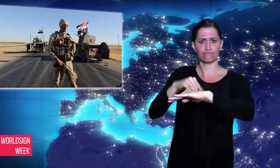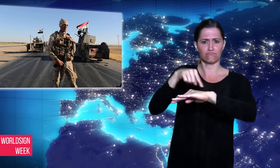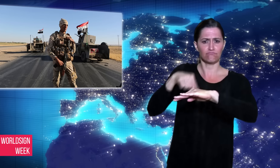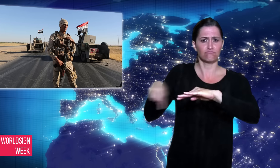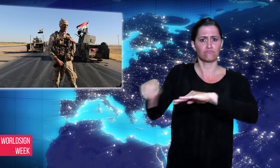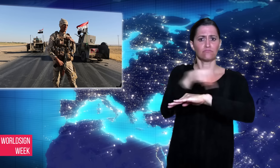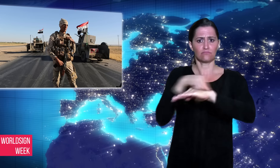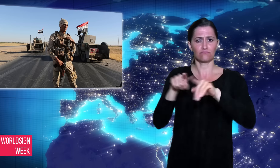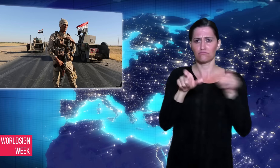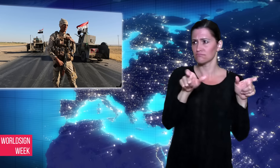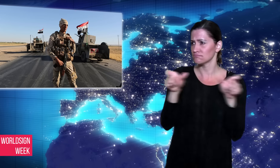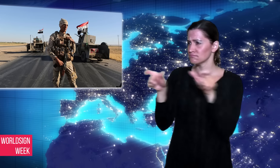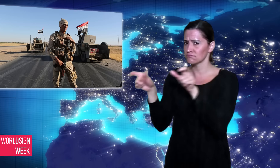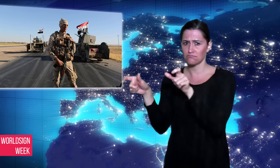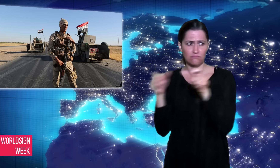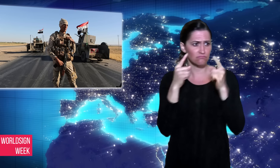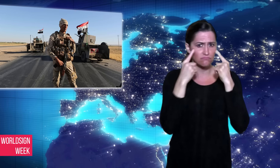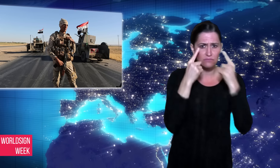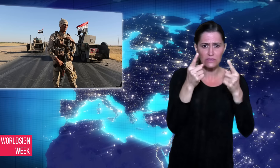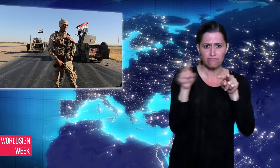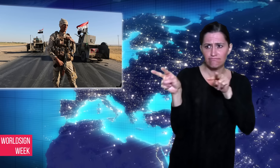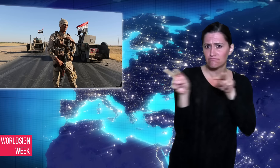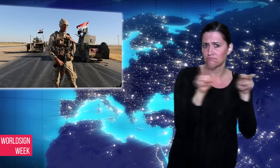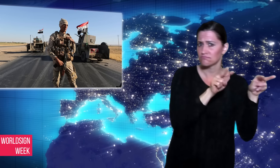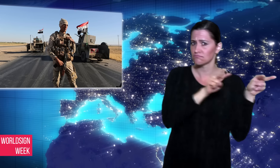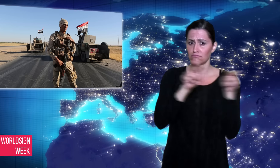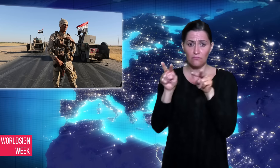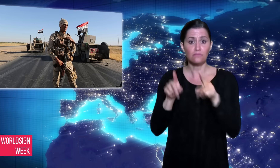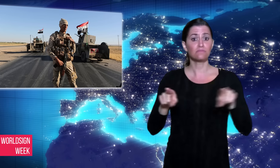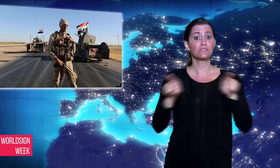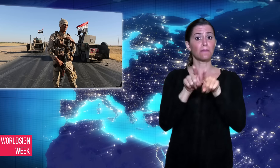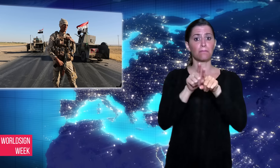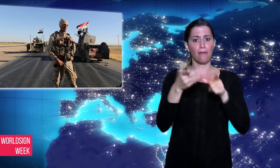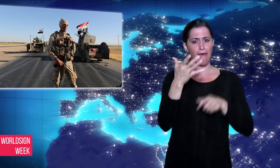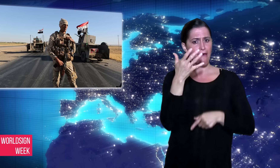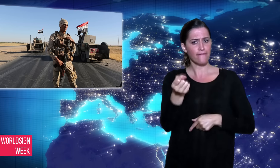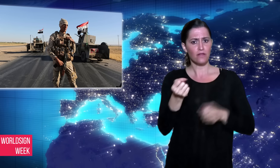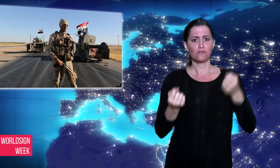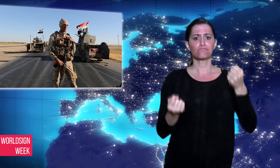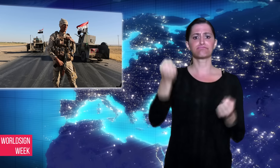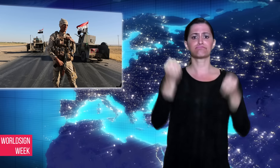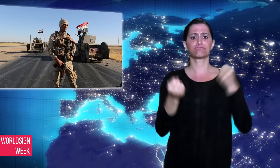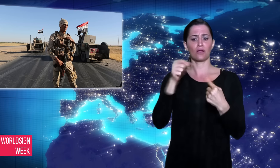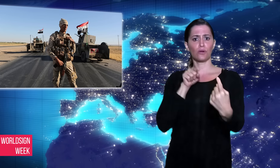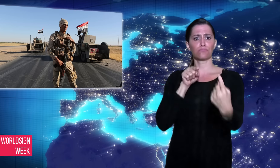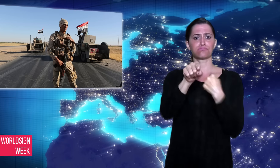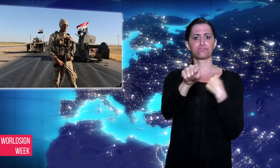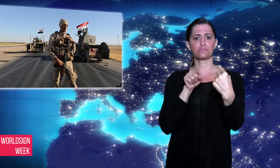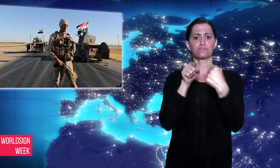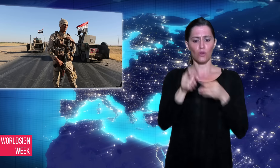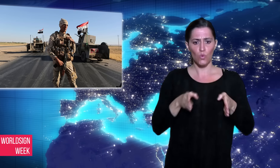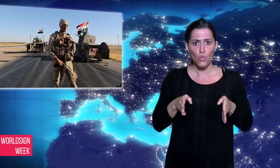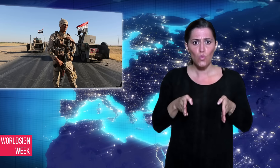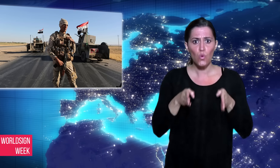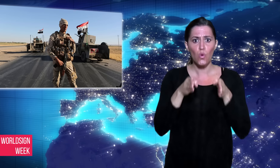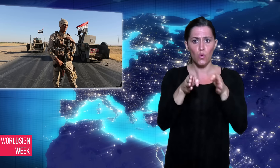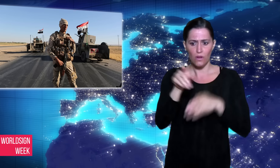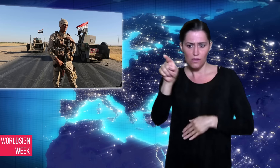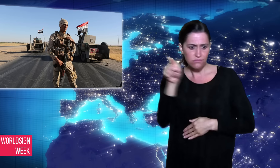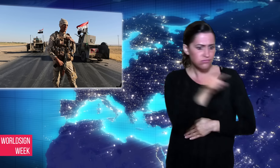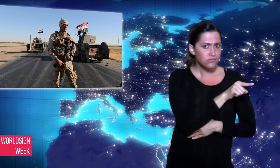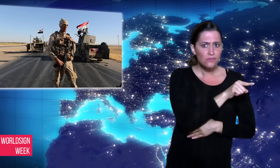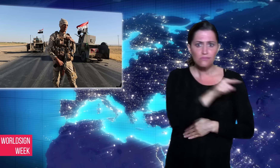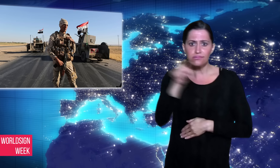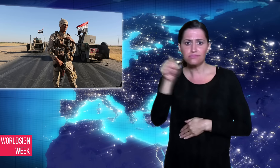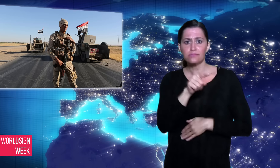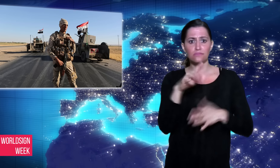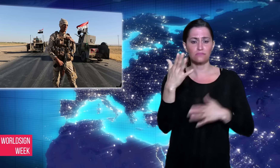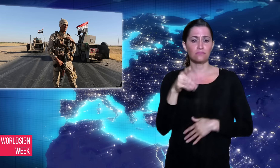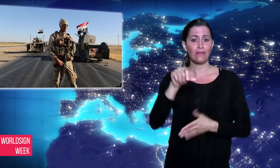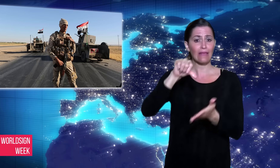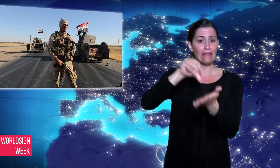between Iran and Lebanon to root out